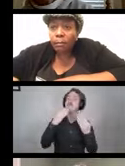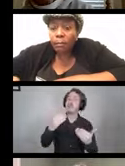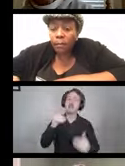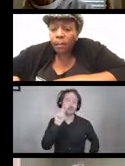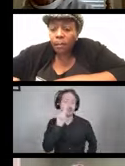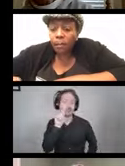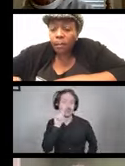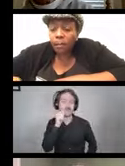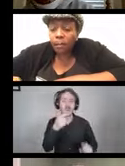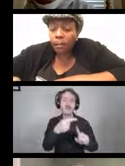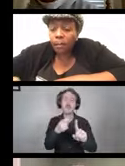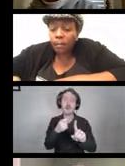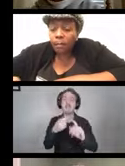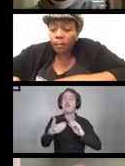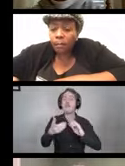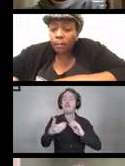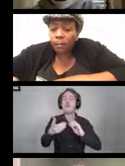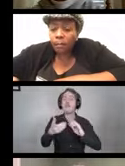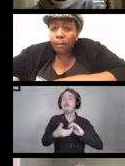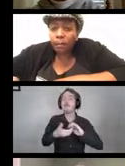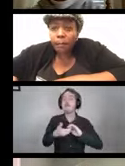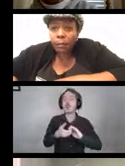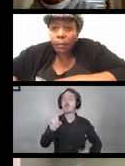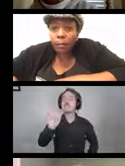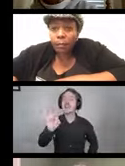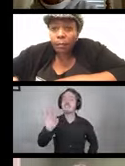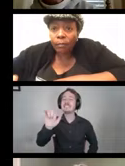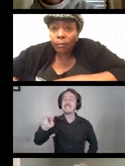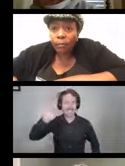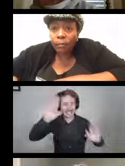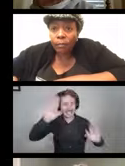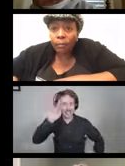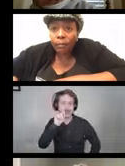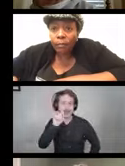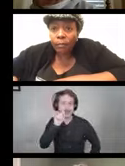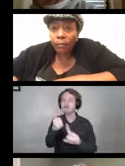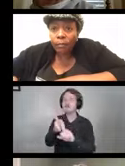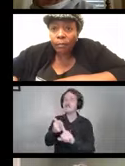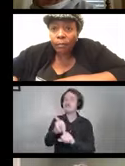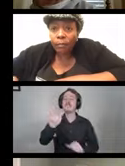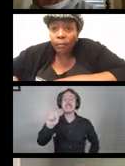from Deaf Link, our ASL interpreter,